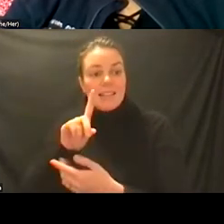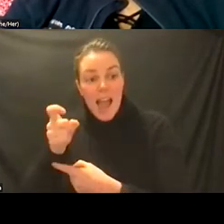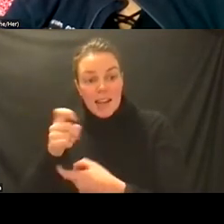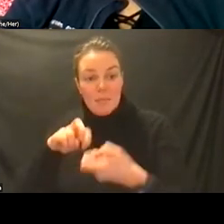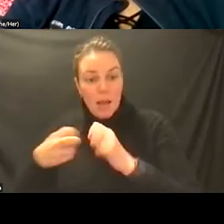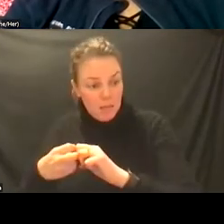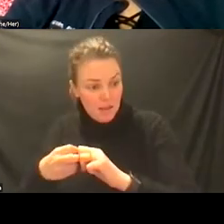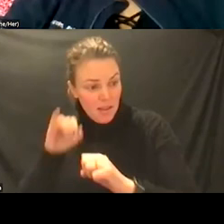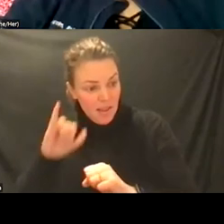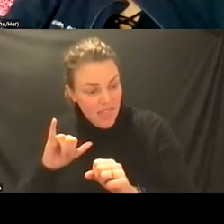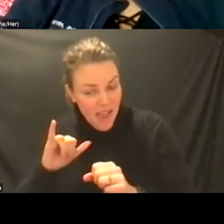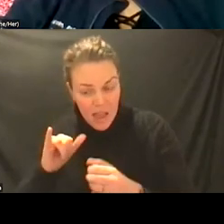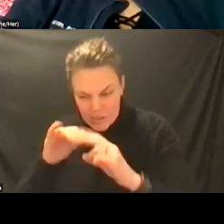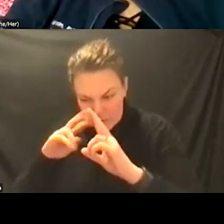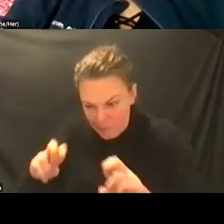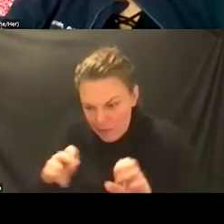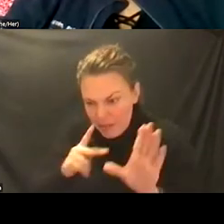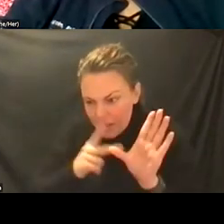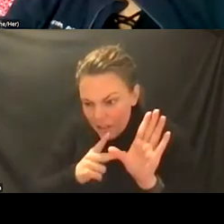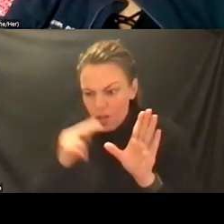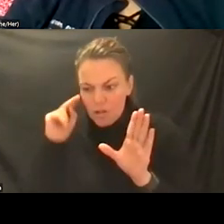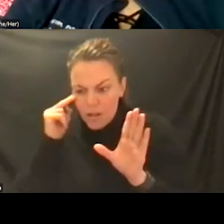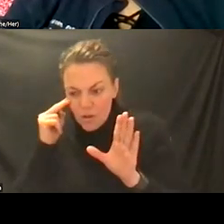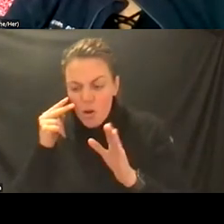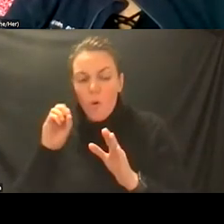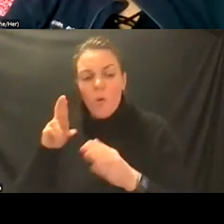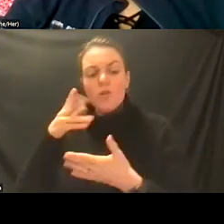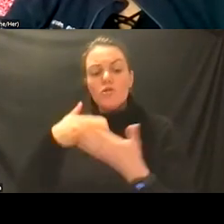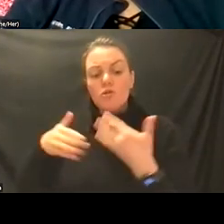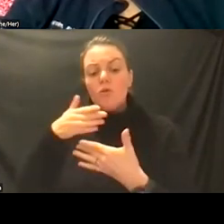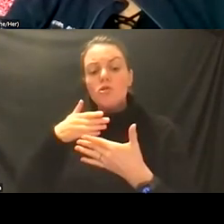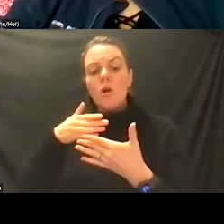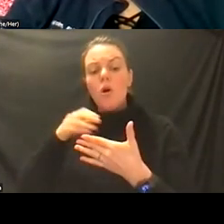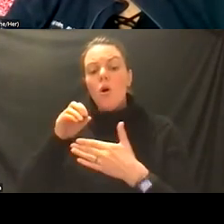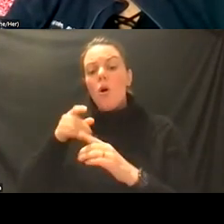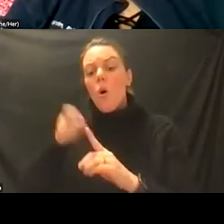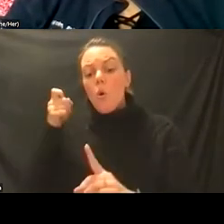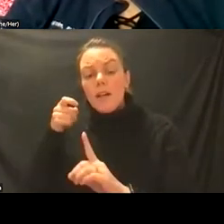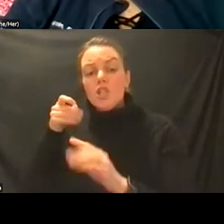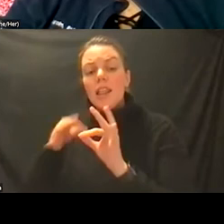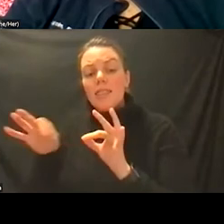neurological or is it what i call social origin language disfluency that differential diagnostic